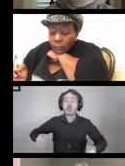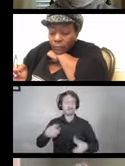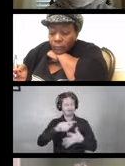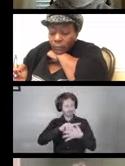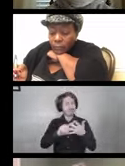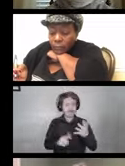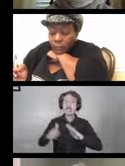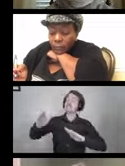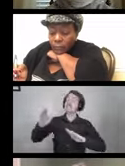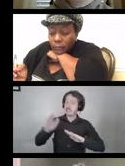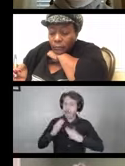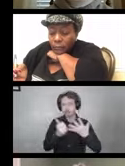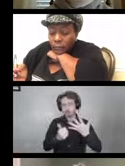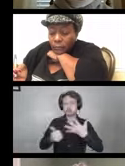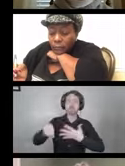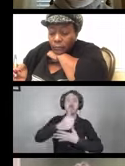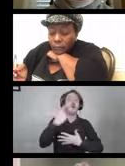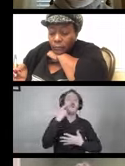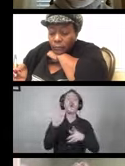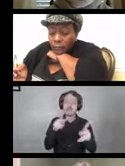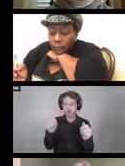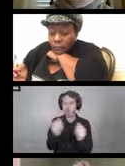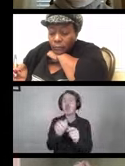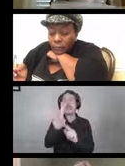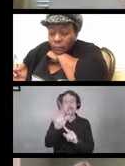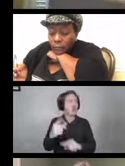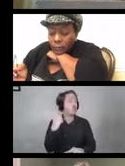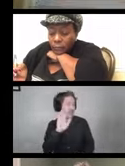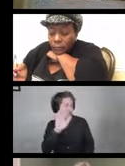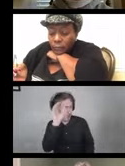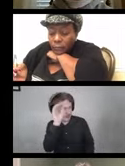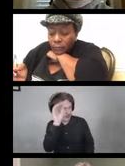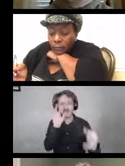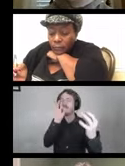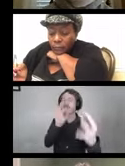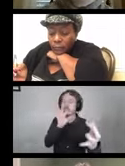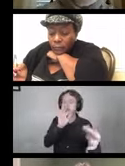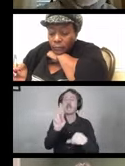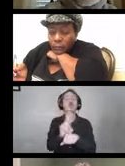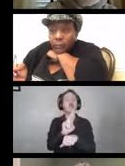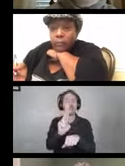for people with disabilities. We know about this and hear about this from people who use DME.